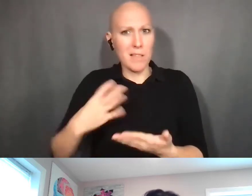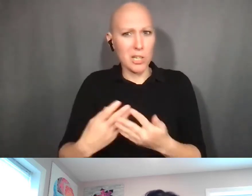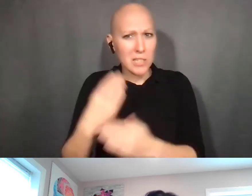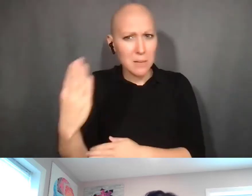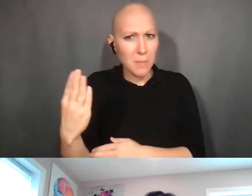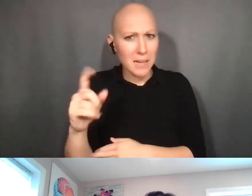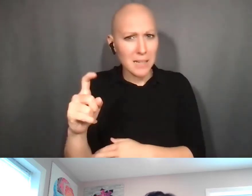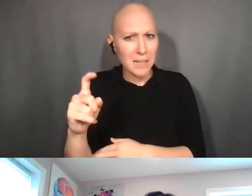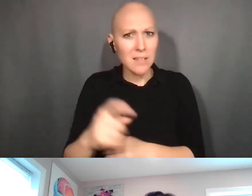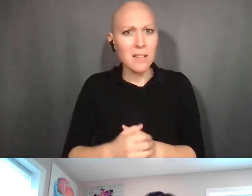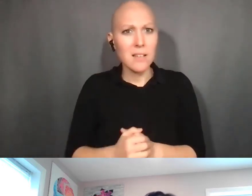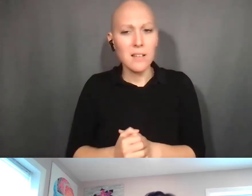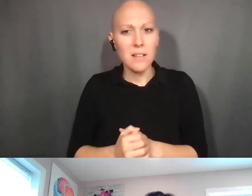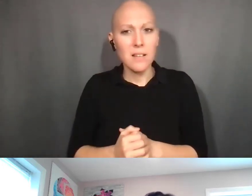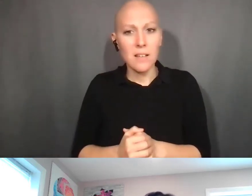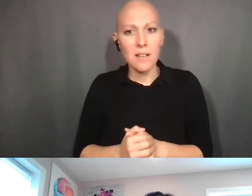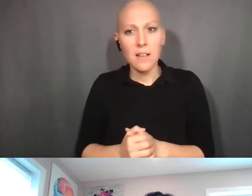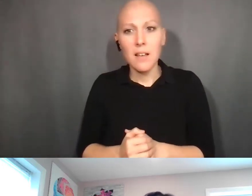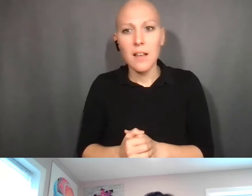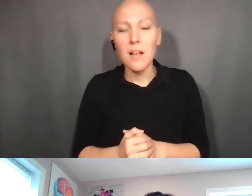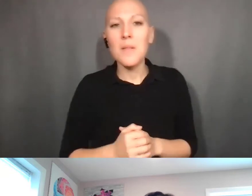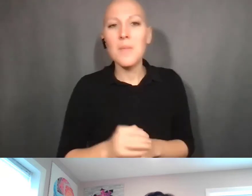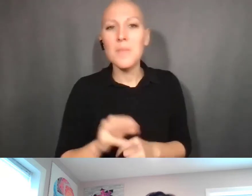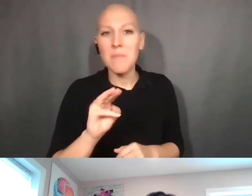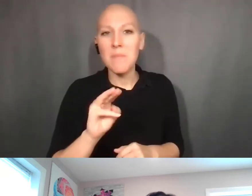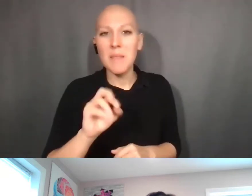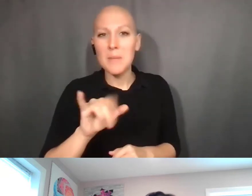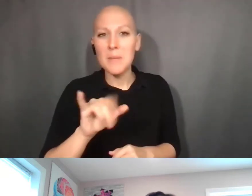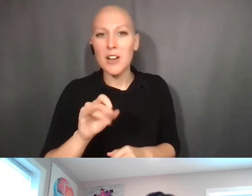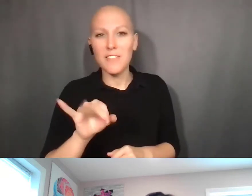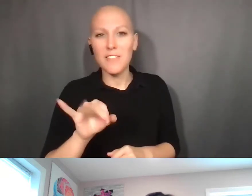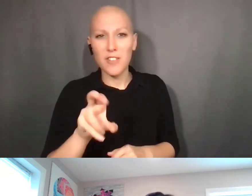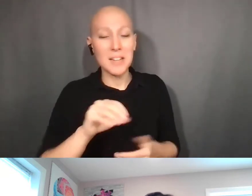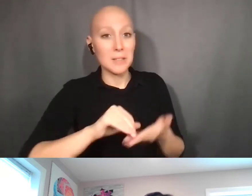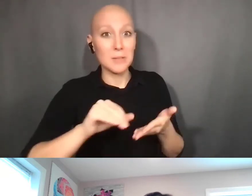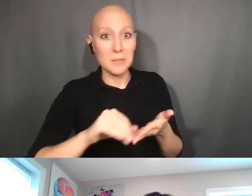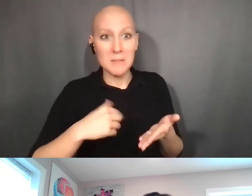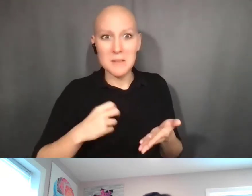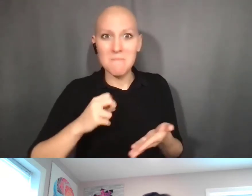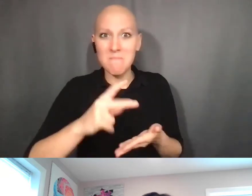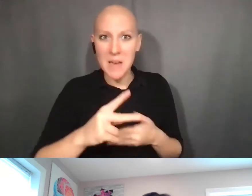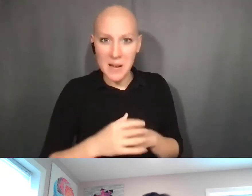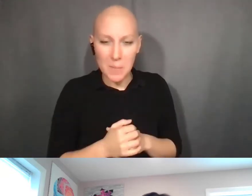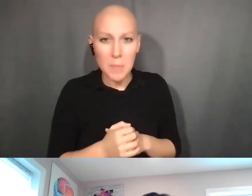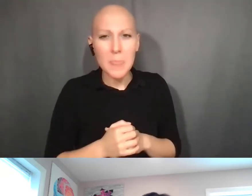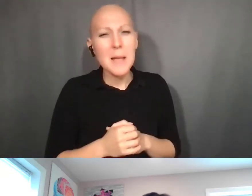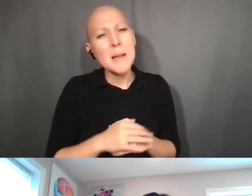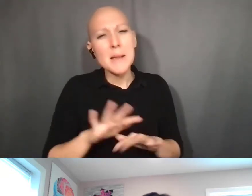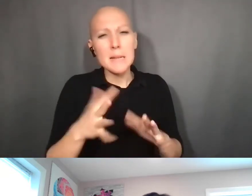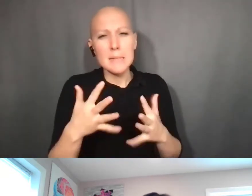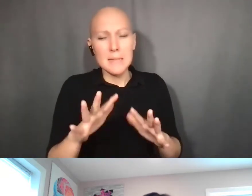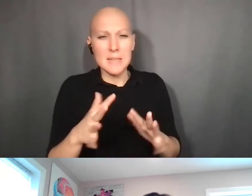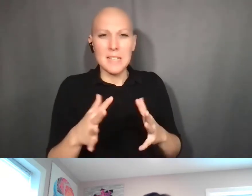Mary Fran Deutsch: ... Muted when I came back. Sorry, it muted me again. So that's not exactly correct, because you have to look at the definition